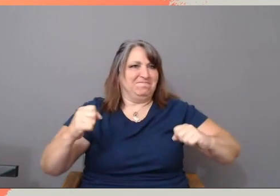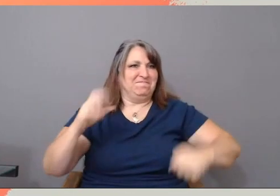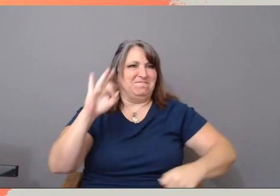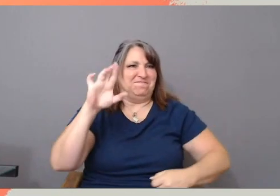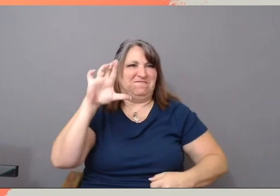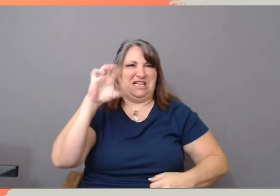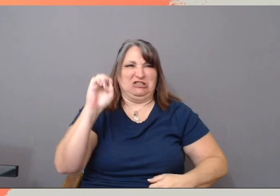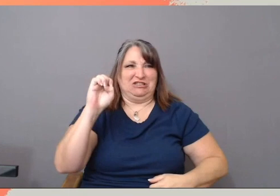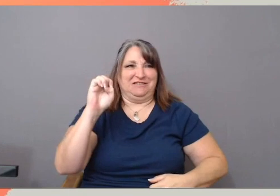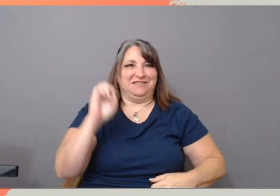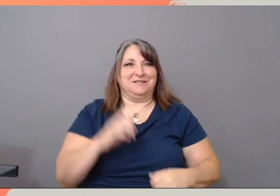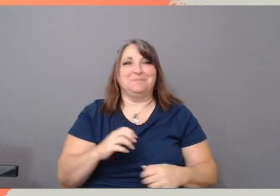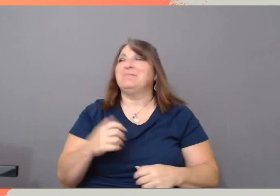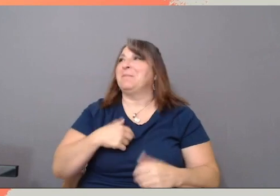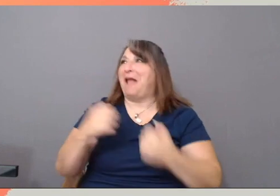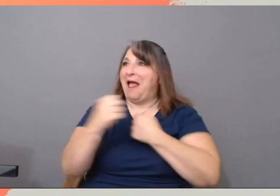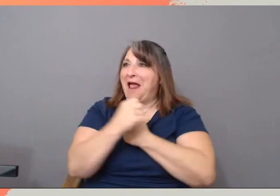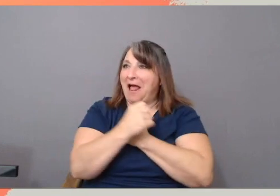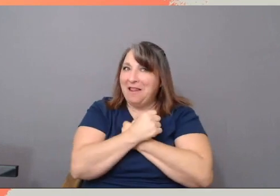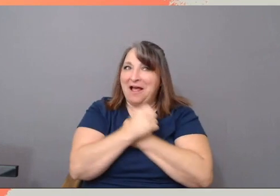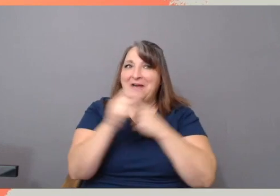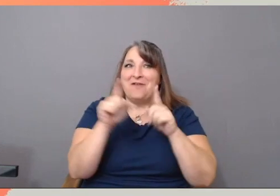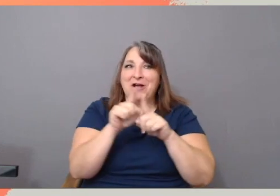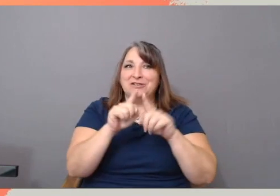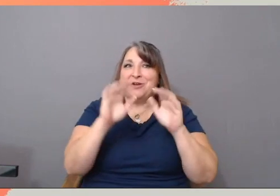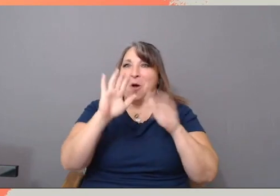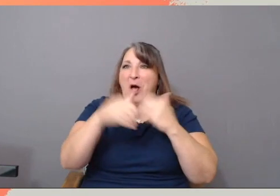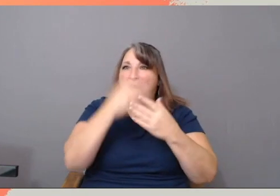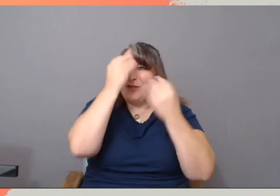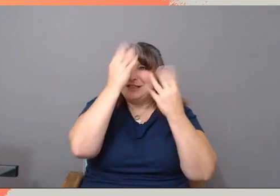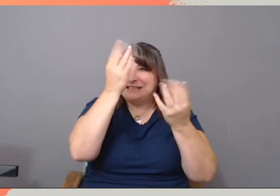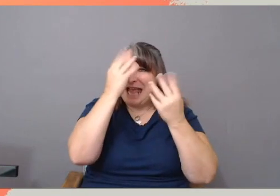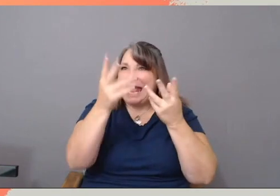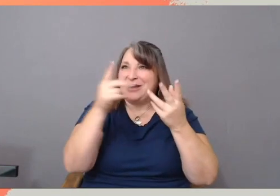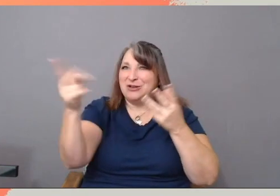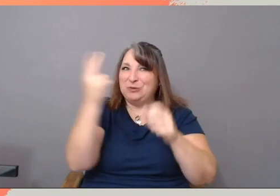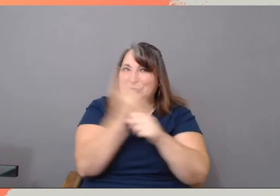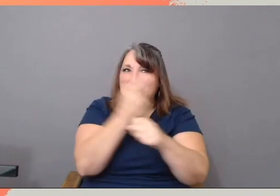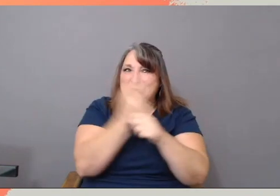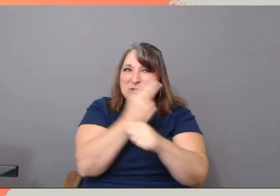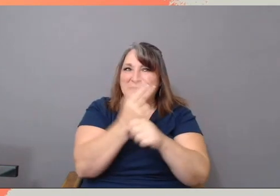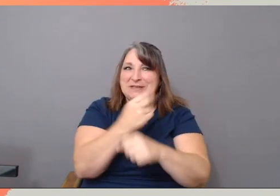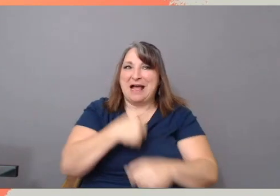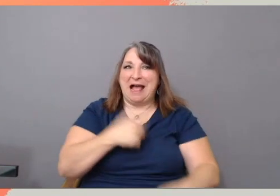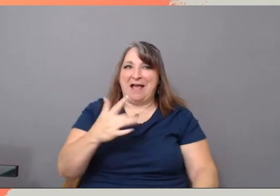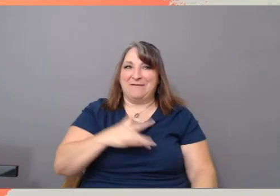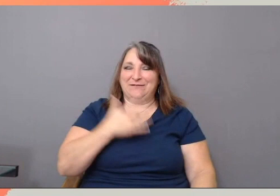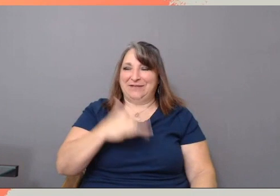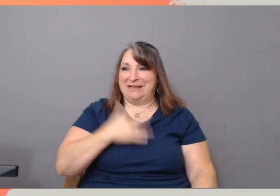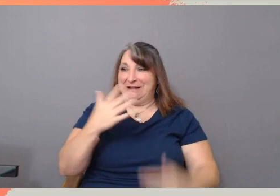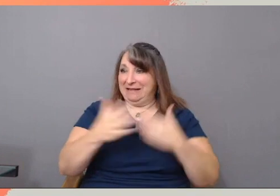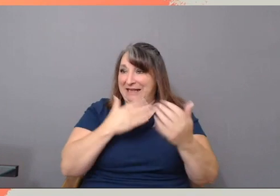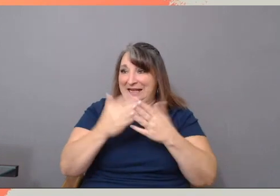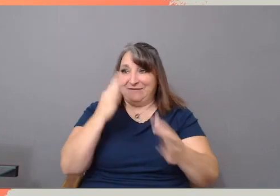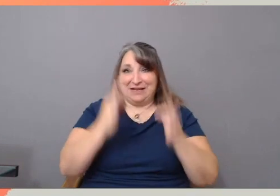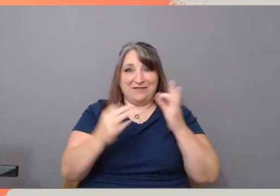I love also how you pulled all the data. And I've always felt that even if you had no moral impulse,